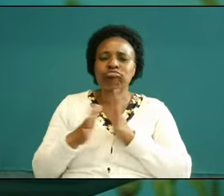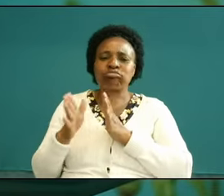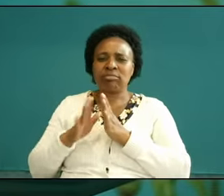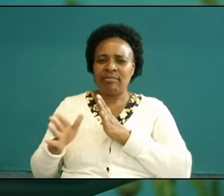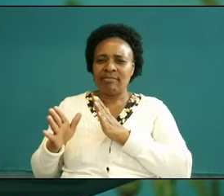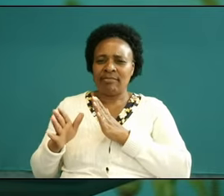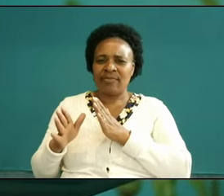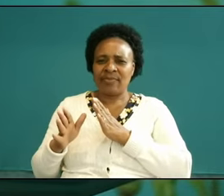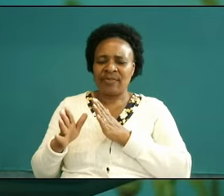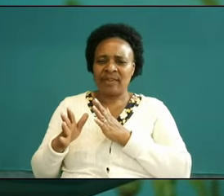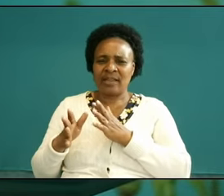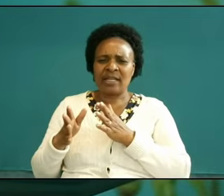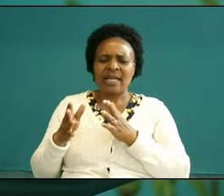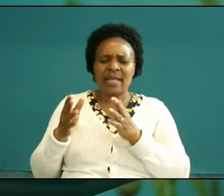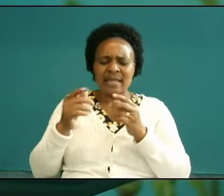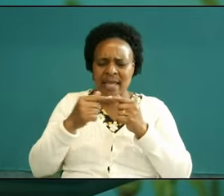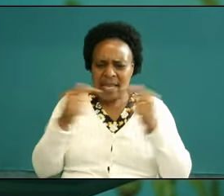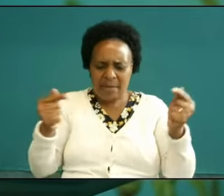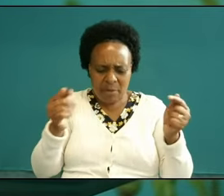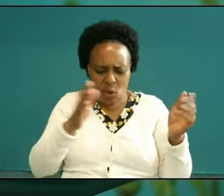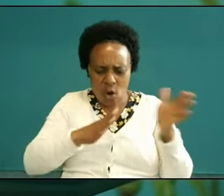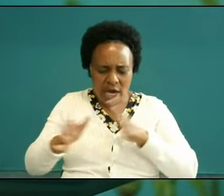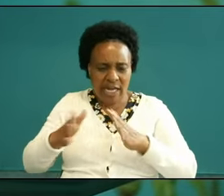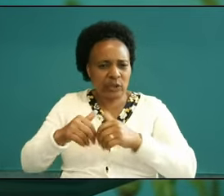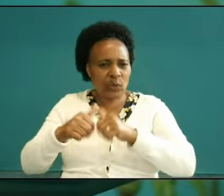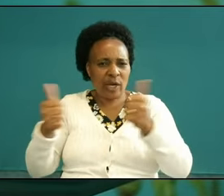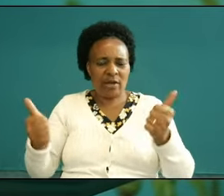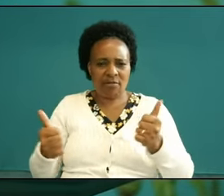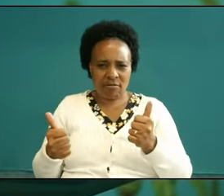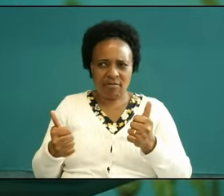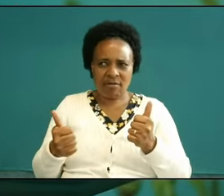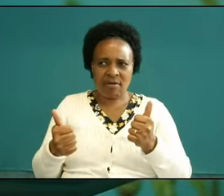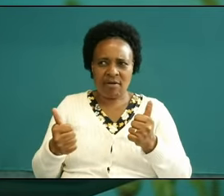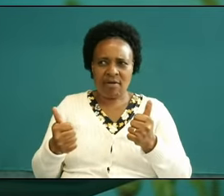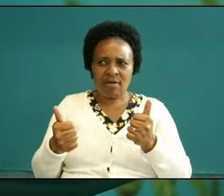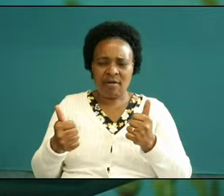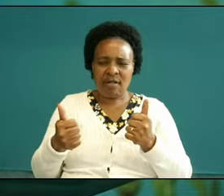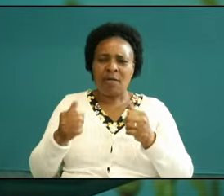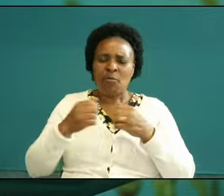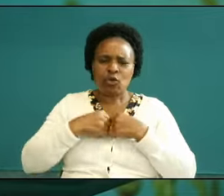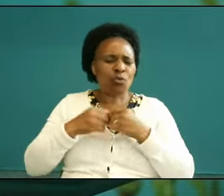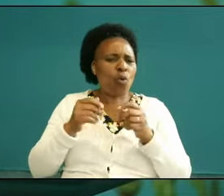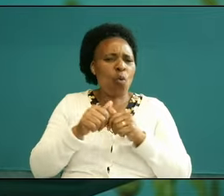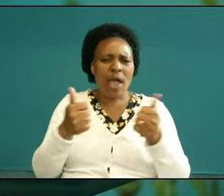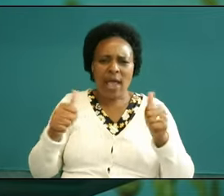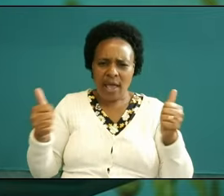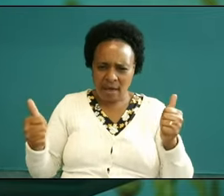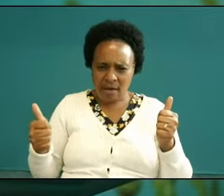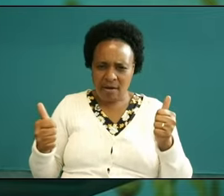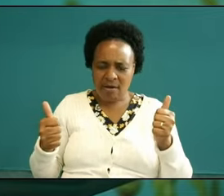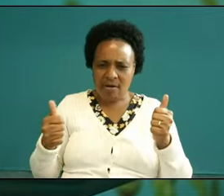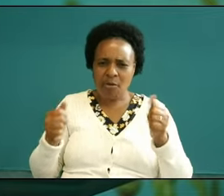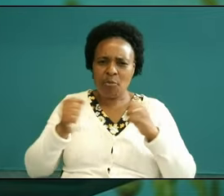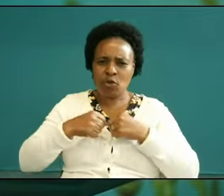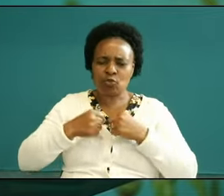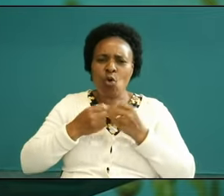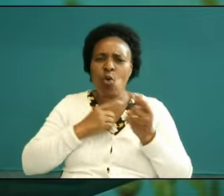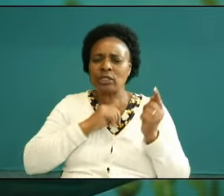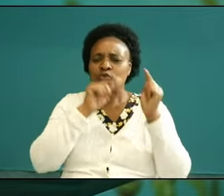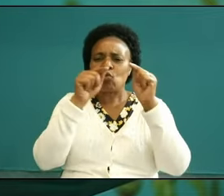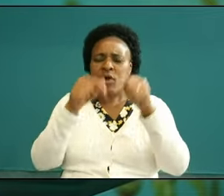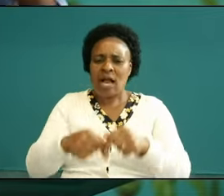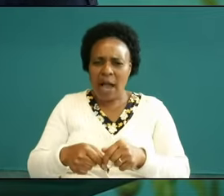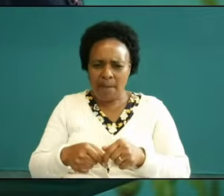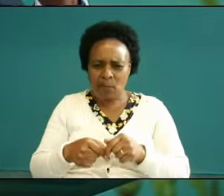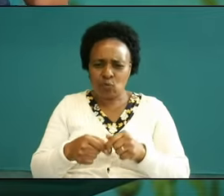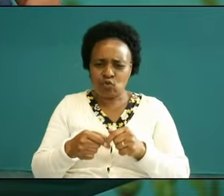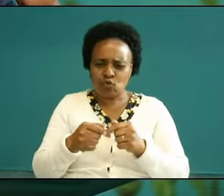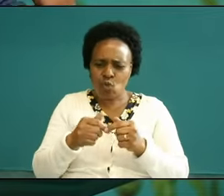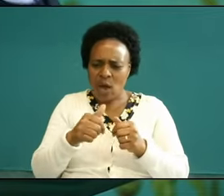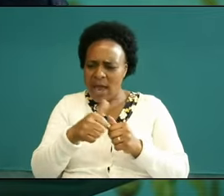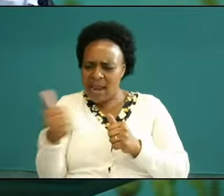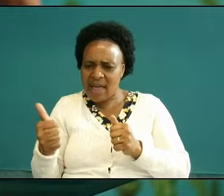enemy is organized he is not abset he is organized and he operate with a certain level of power and